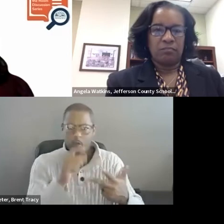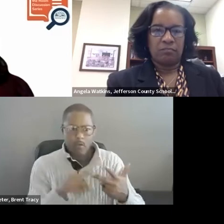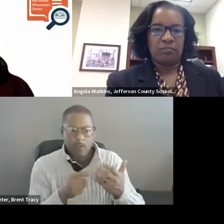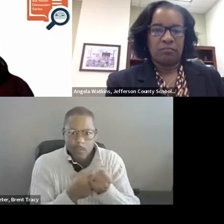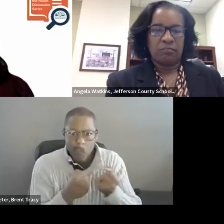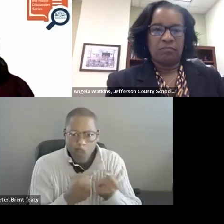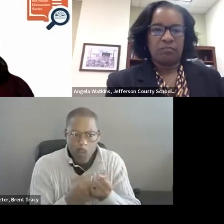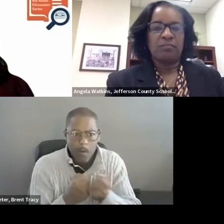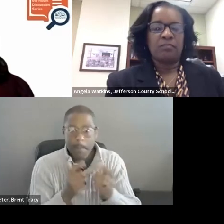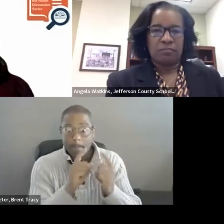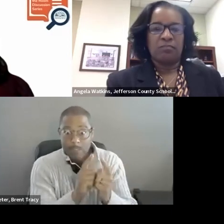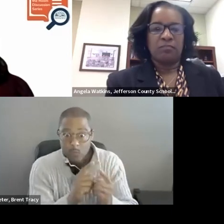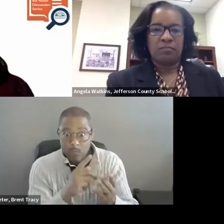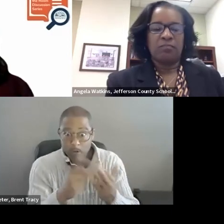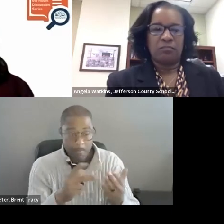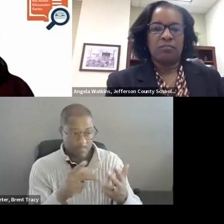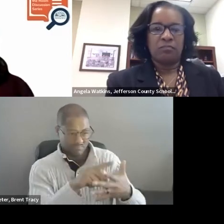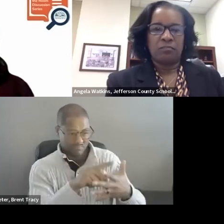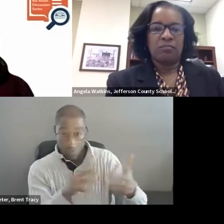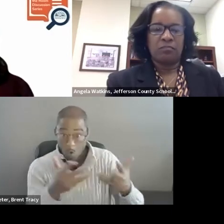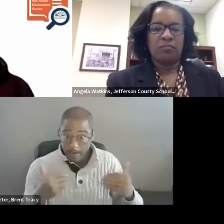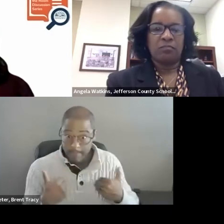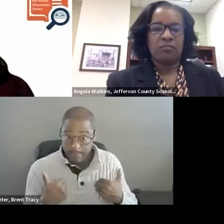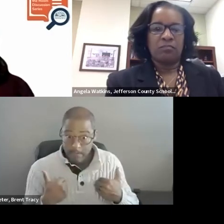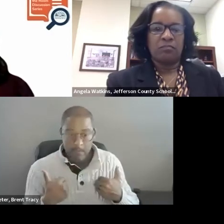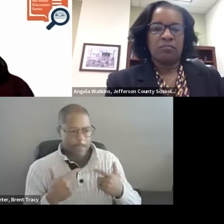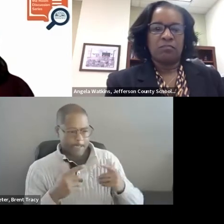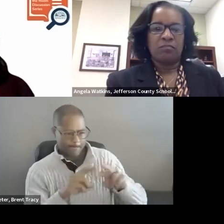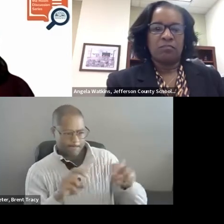Programs? Just making sure that our coaching program does not feel like "One additional thing"